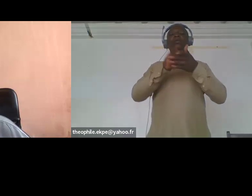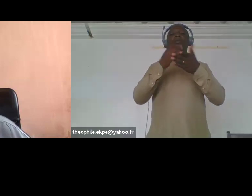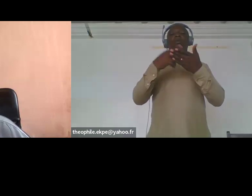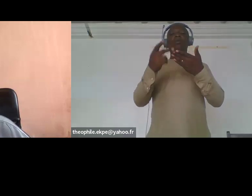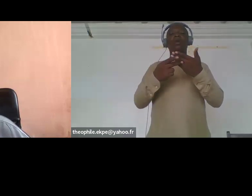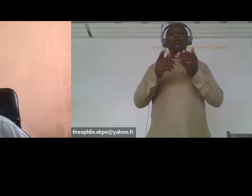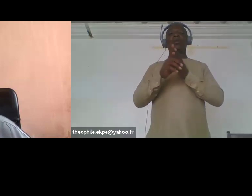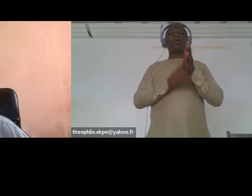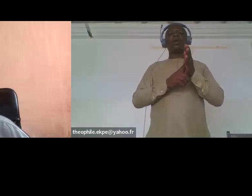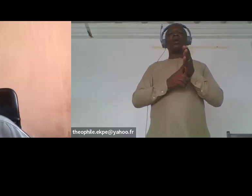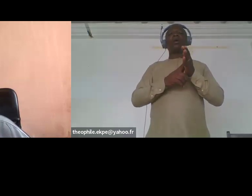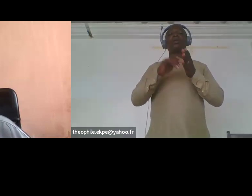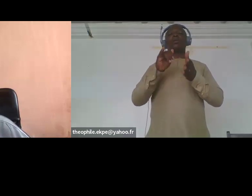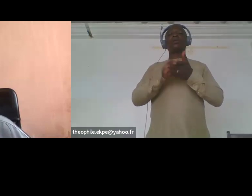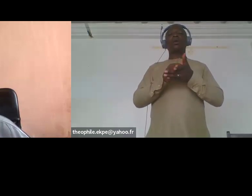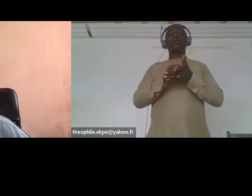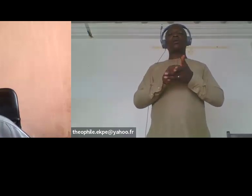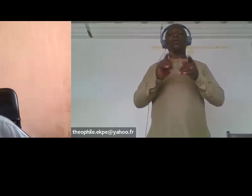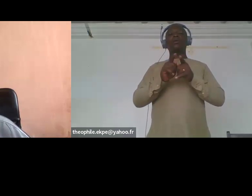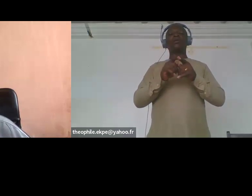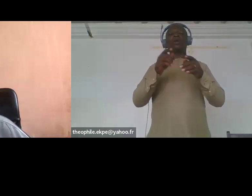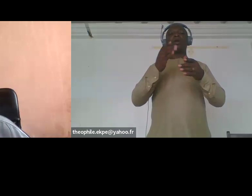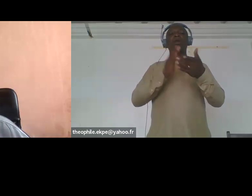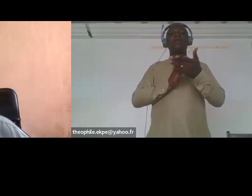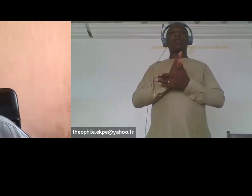geobazes the effectiveness and fairness of climate